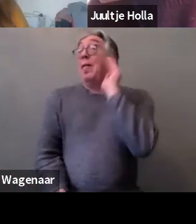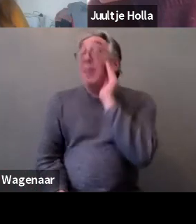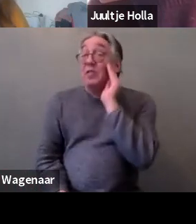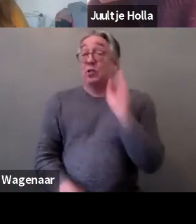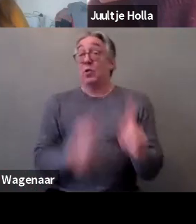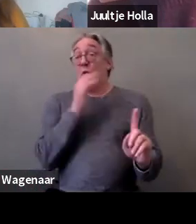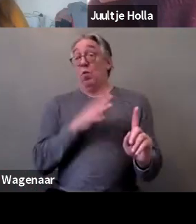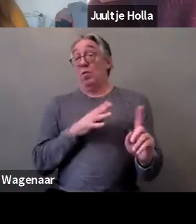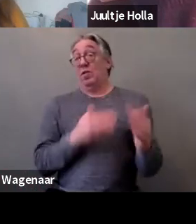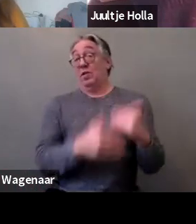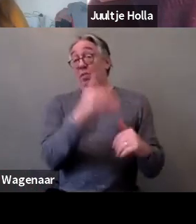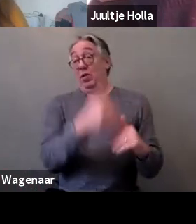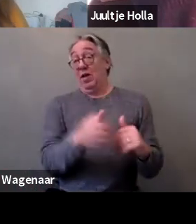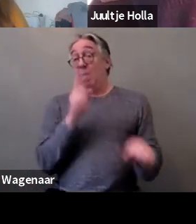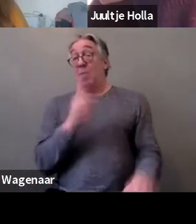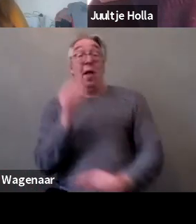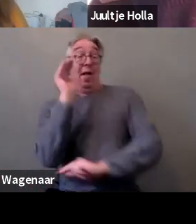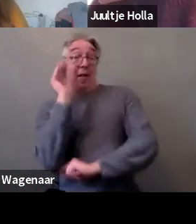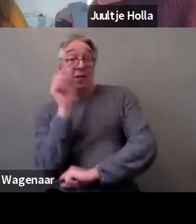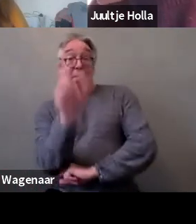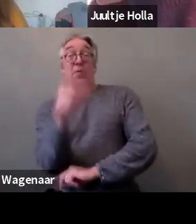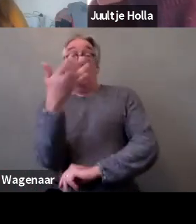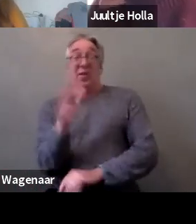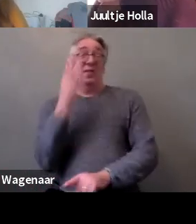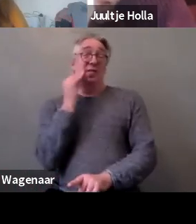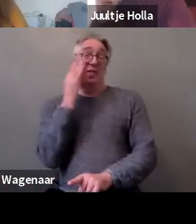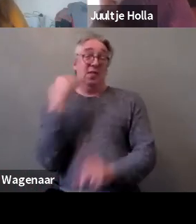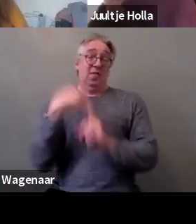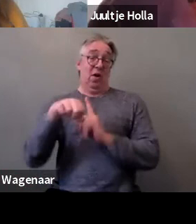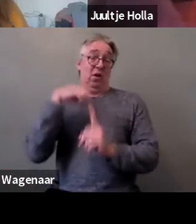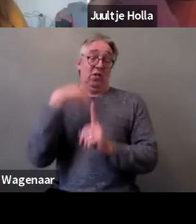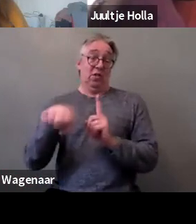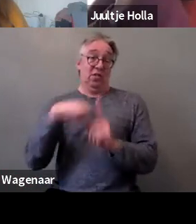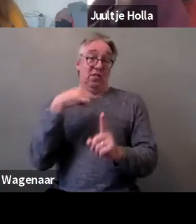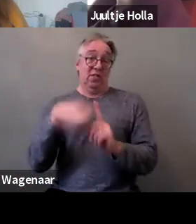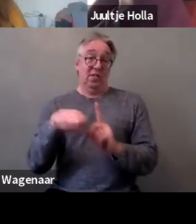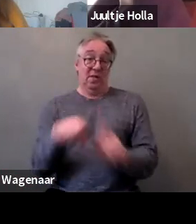that we can address those issues that are deeply enshrined in society.